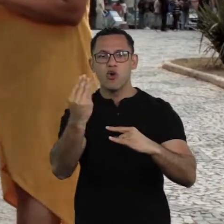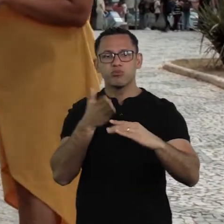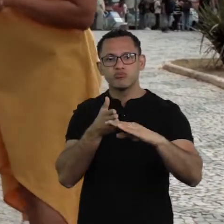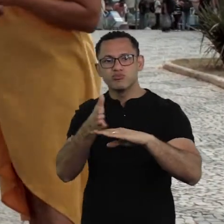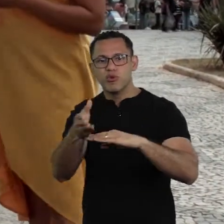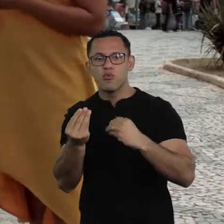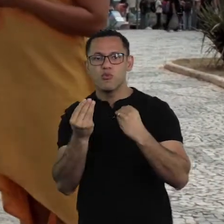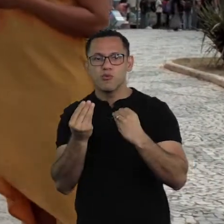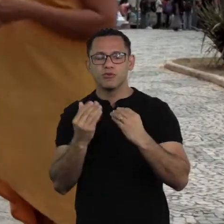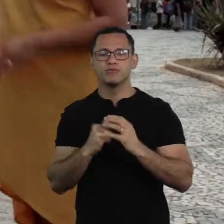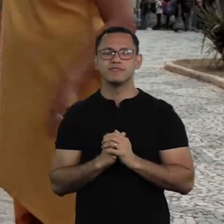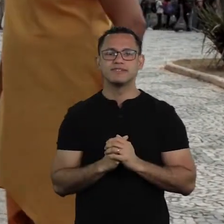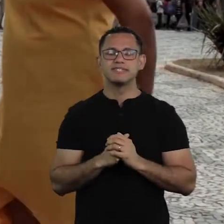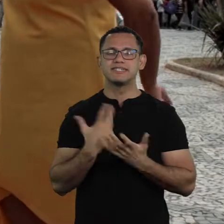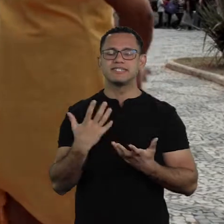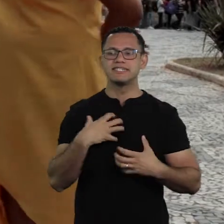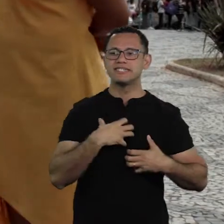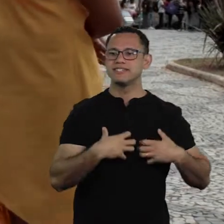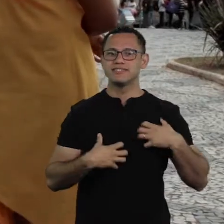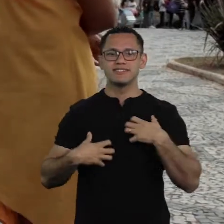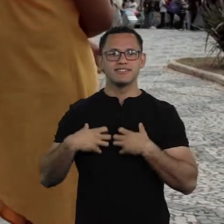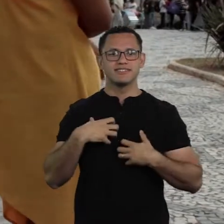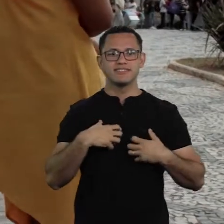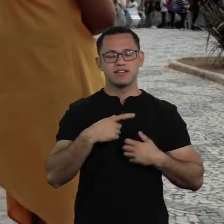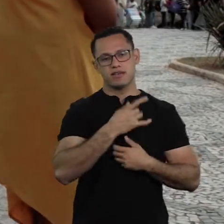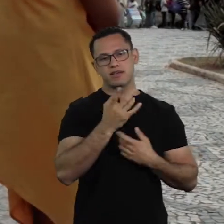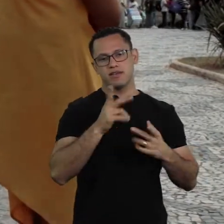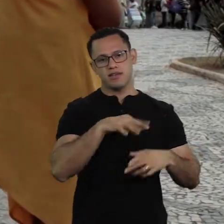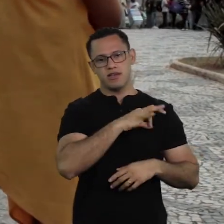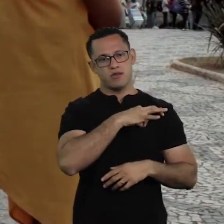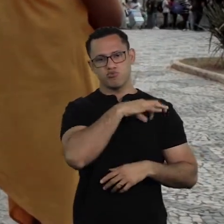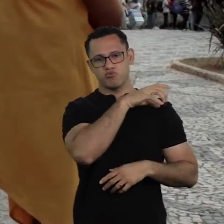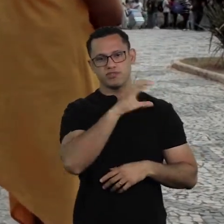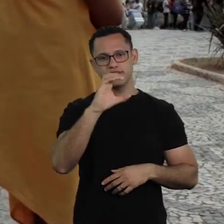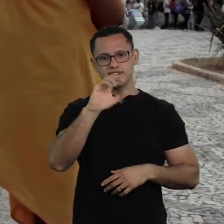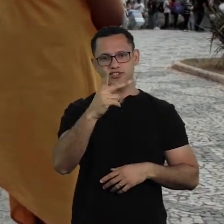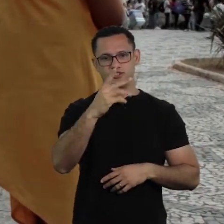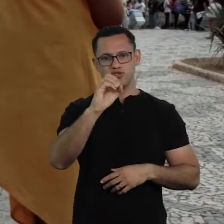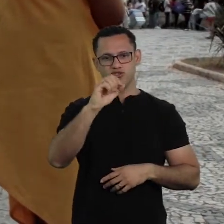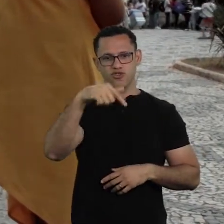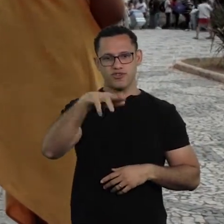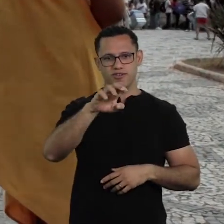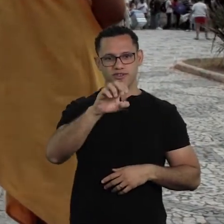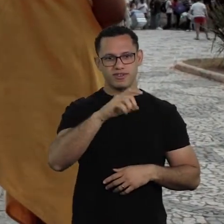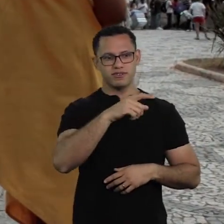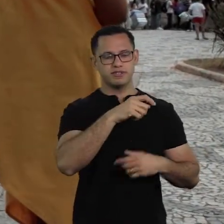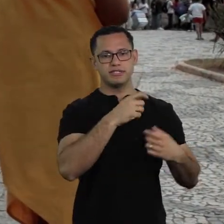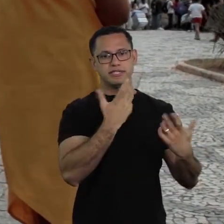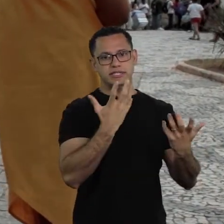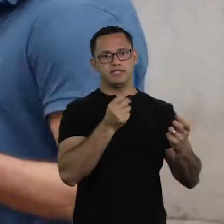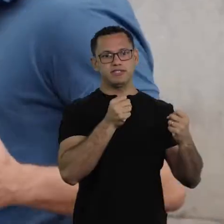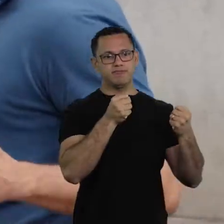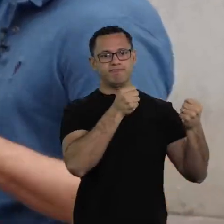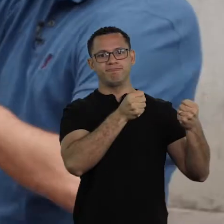There was a great pressure to send the riot police to remove them. Students were trying to stop it,